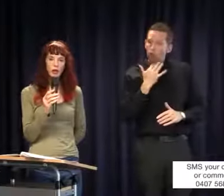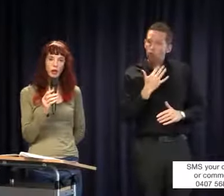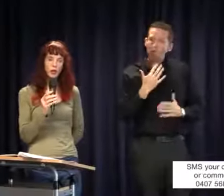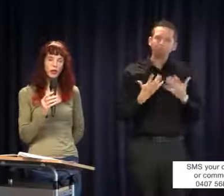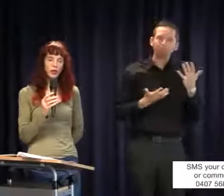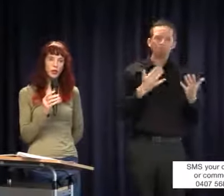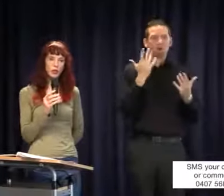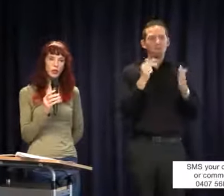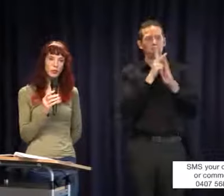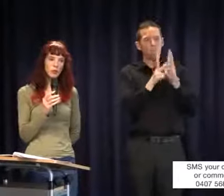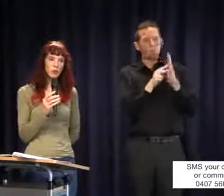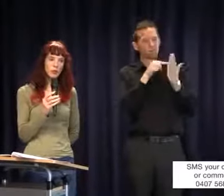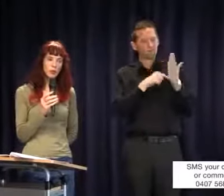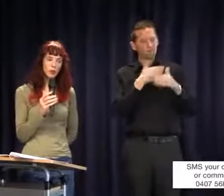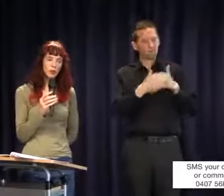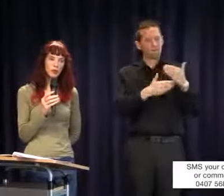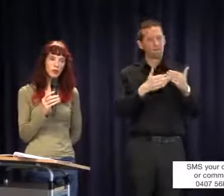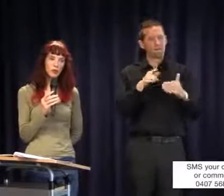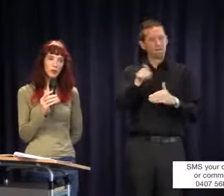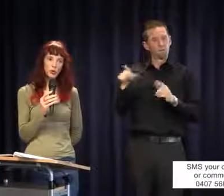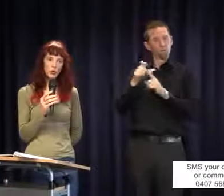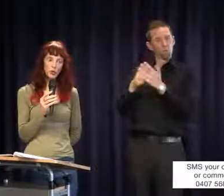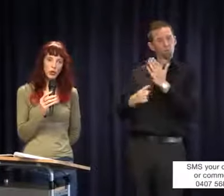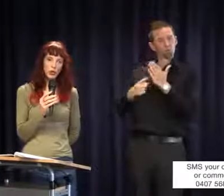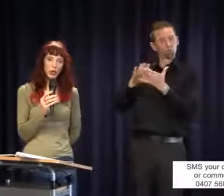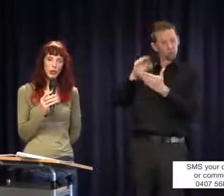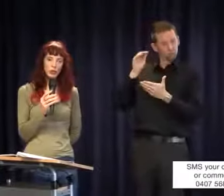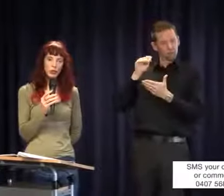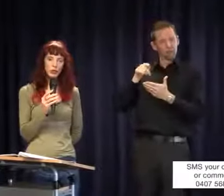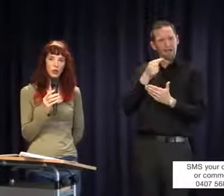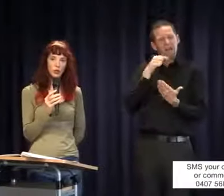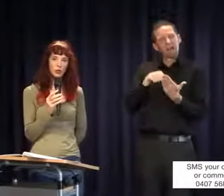the program for students with disabilities are all in favour of the school. So you don't